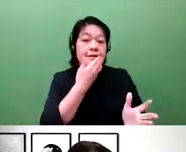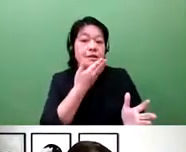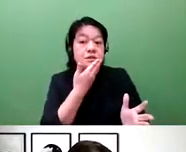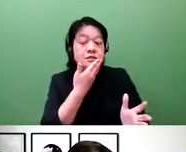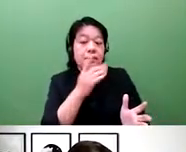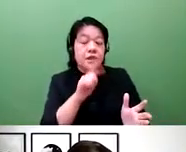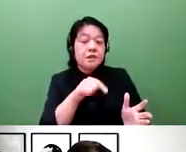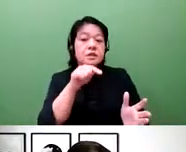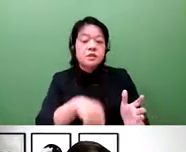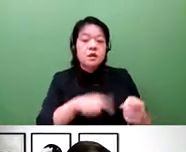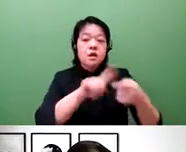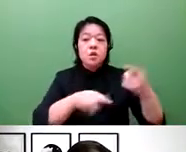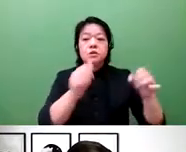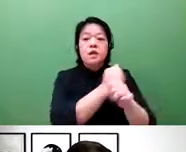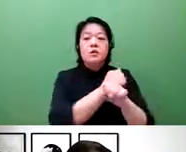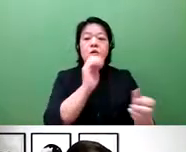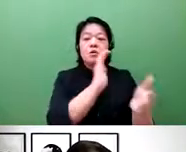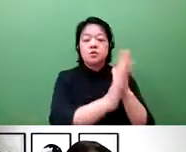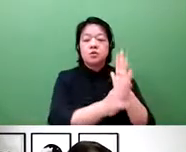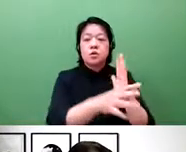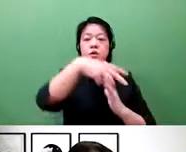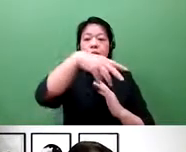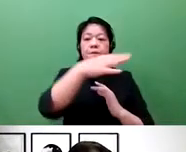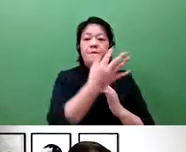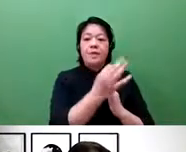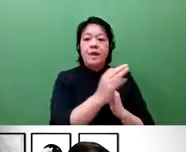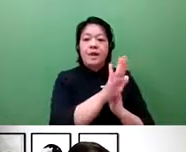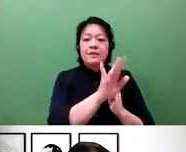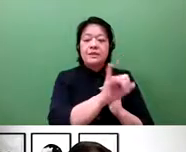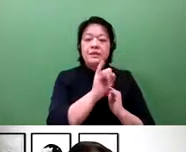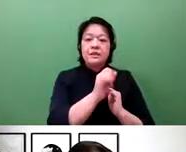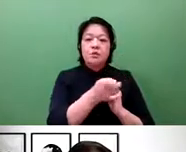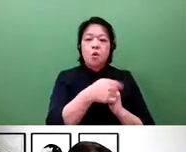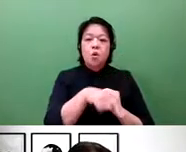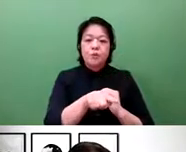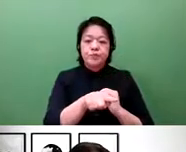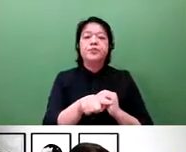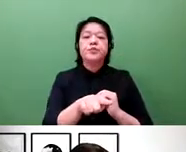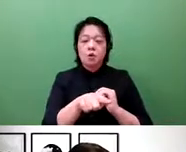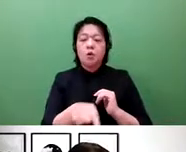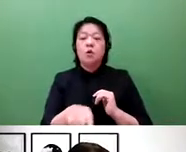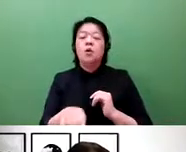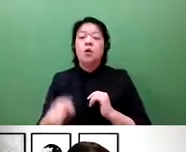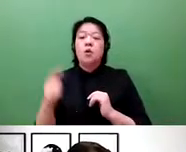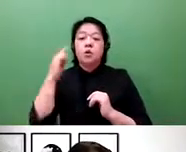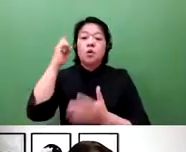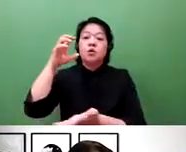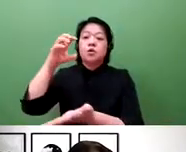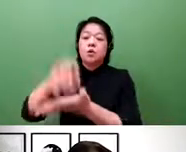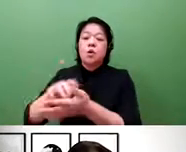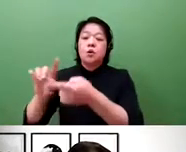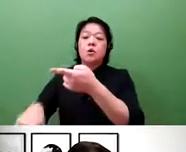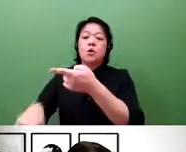And what is extremely important as a way of support is the Ministry of Health, Labor, and Welfare